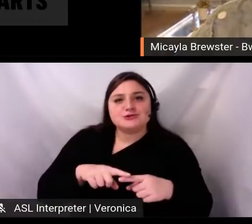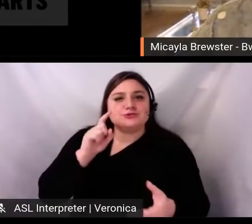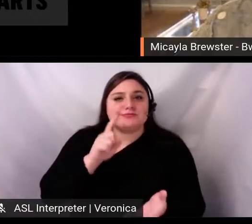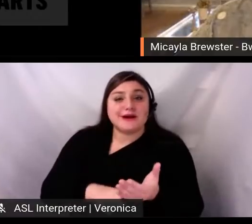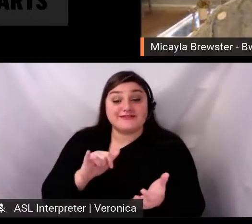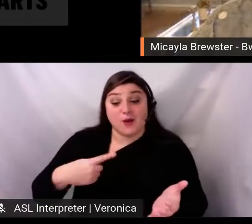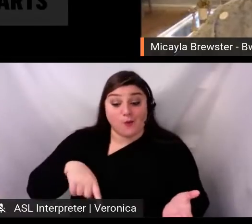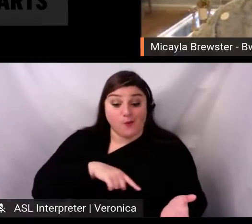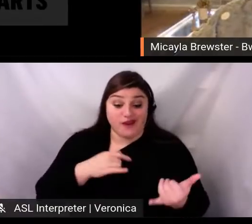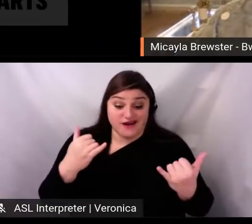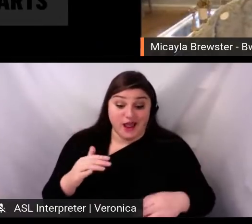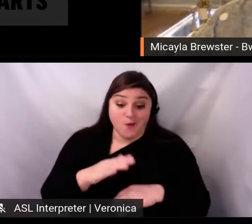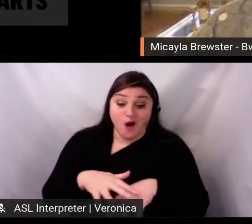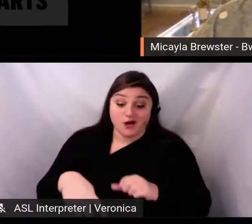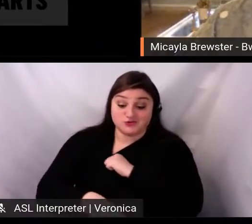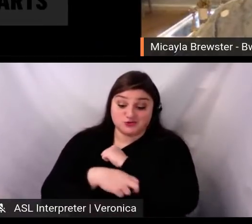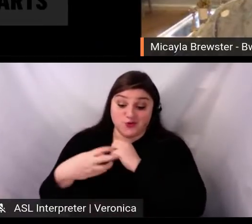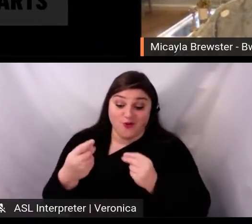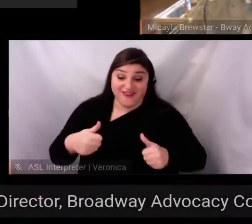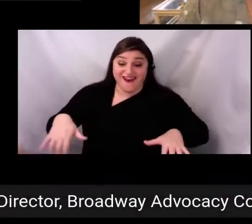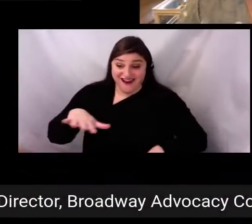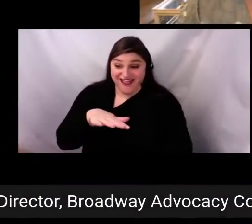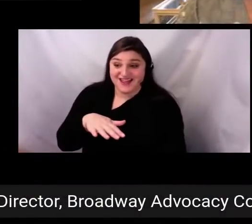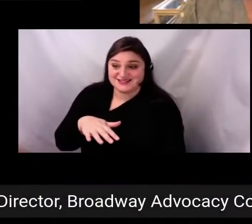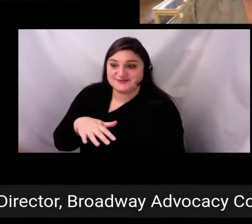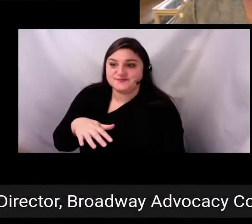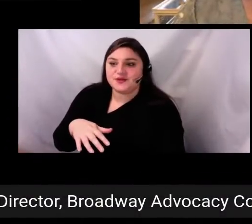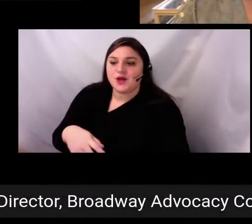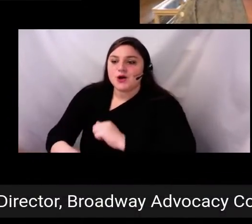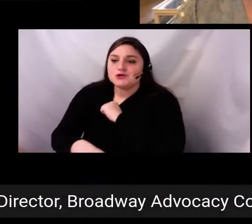that was forcibly taken from the Chitimacha tribe in what is now